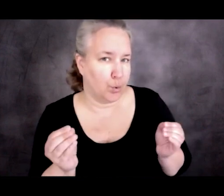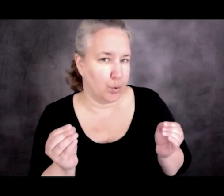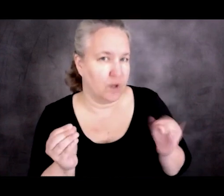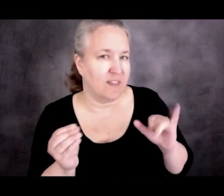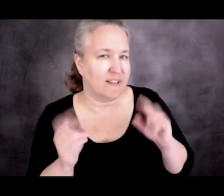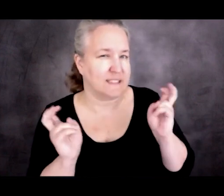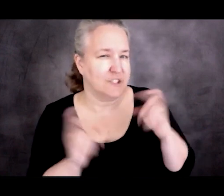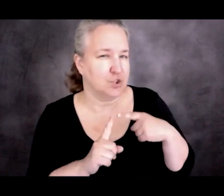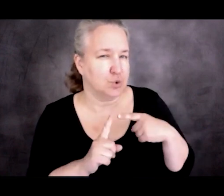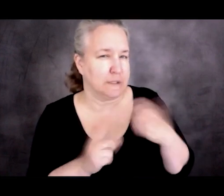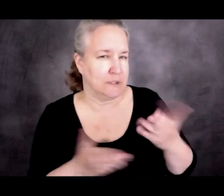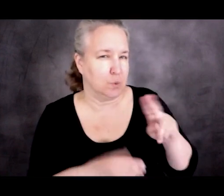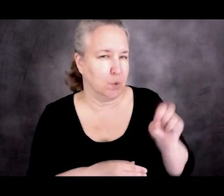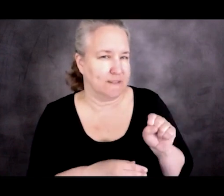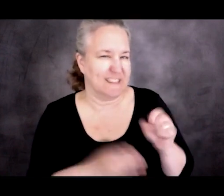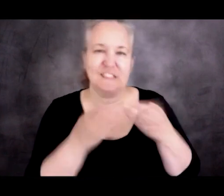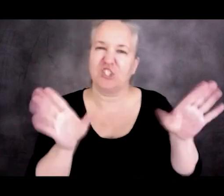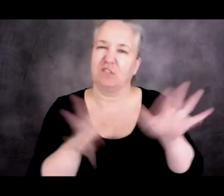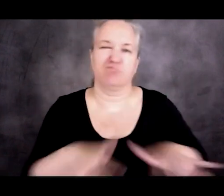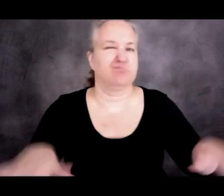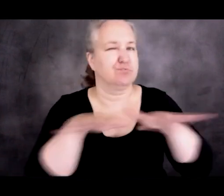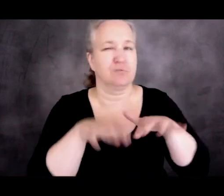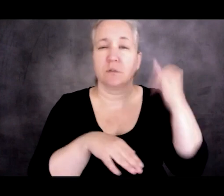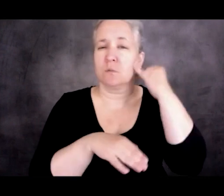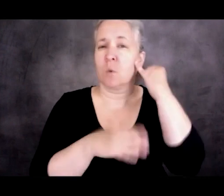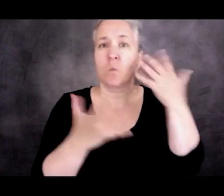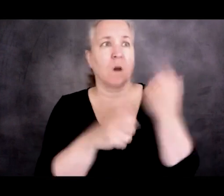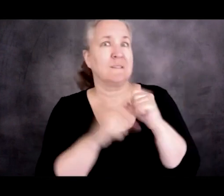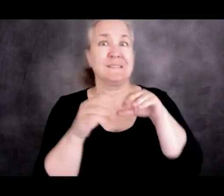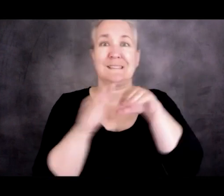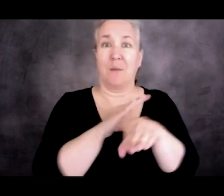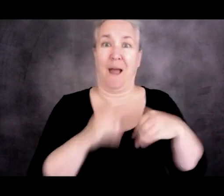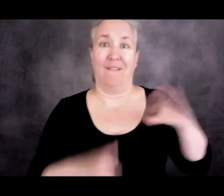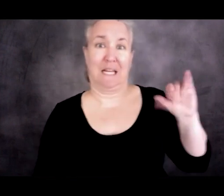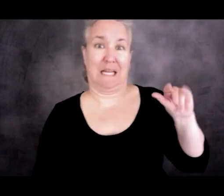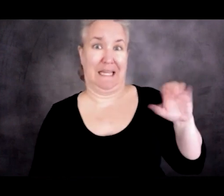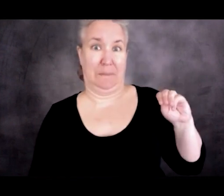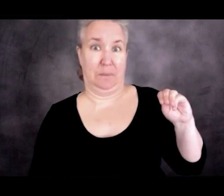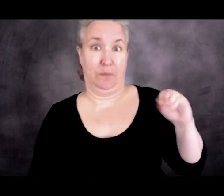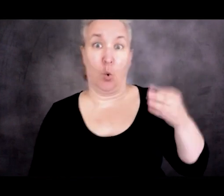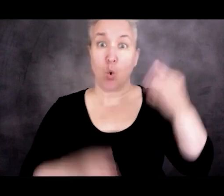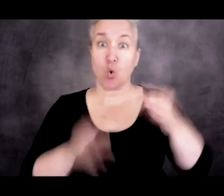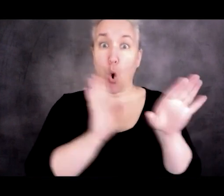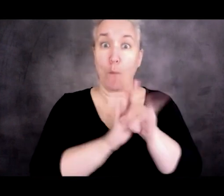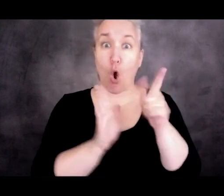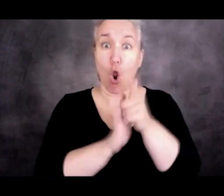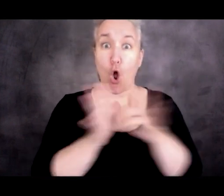In the United States, in general, if you're making an asylum claim, there's no court appointed lawyer. It's not a court system in the way